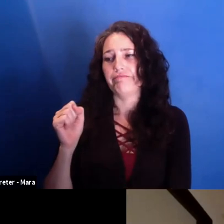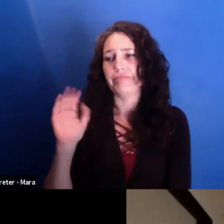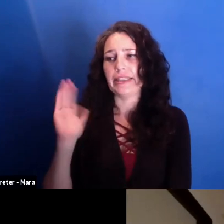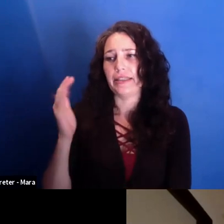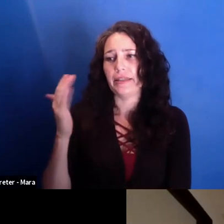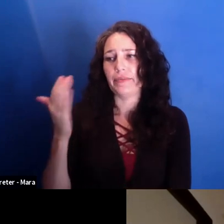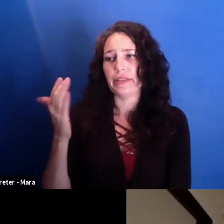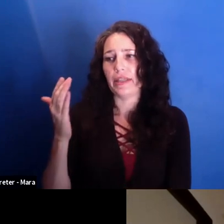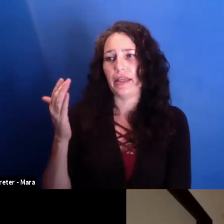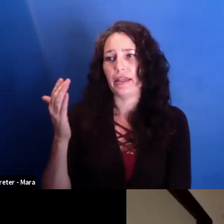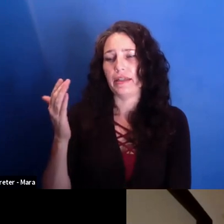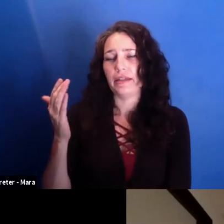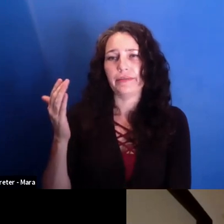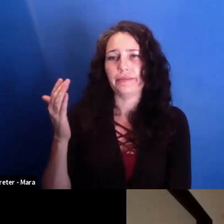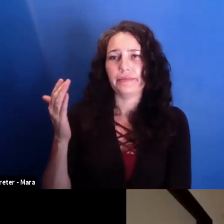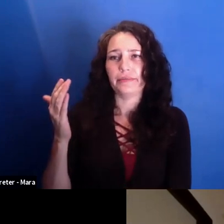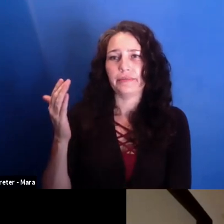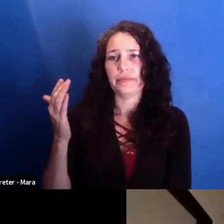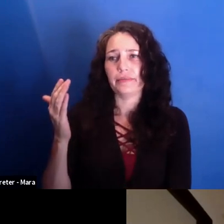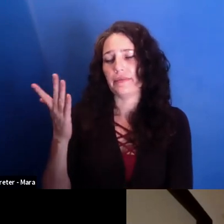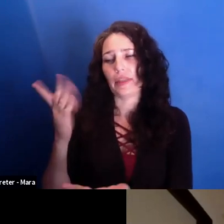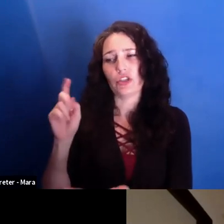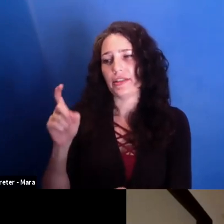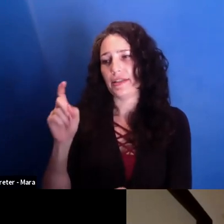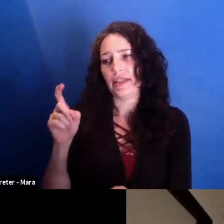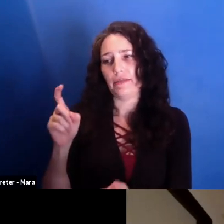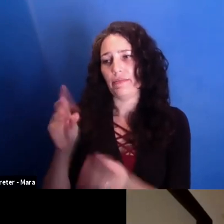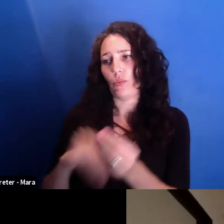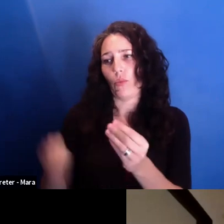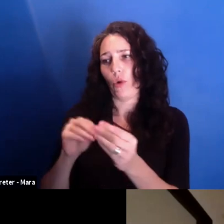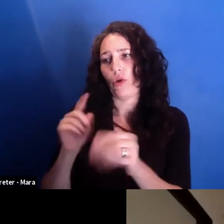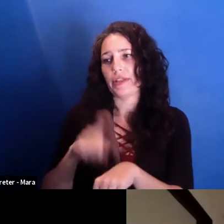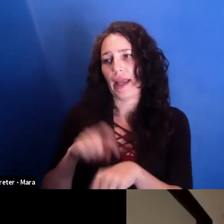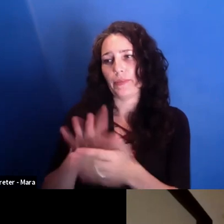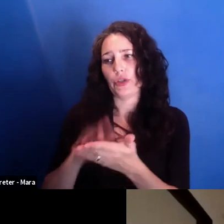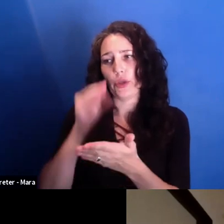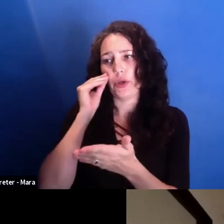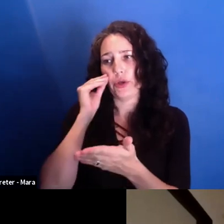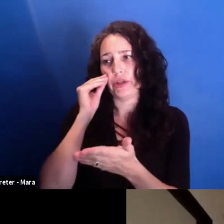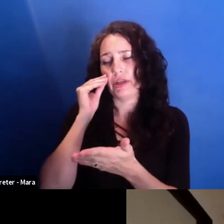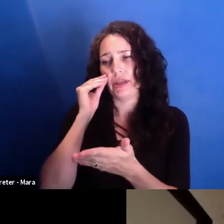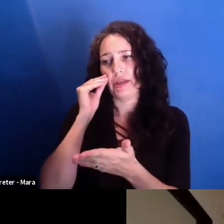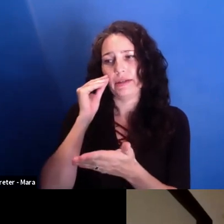than that of a single person. And so for the next election two years later, or last year,